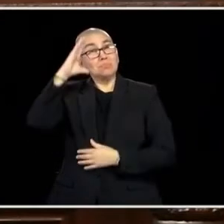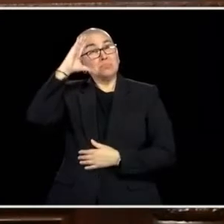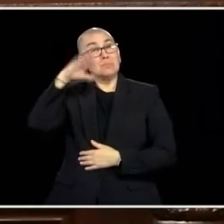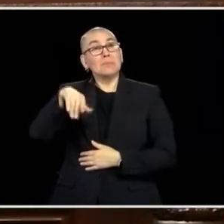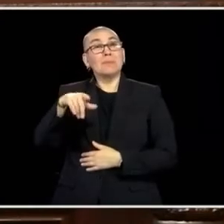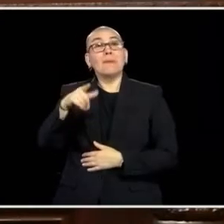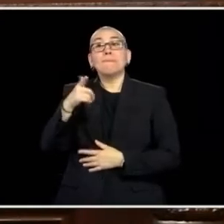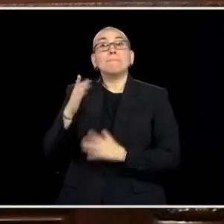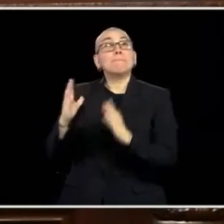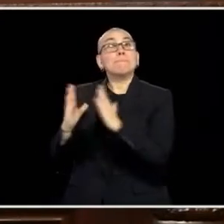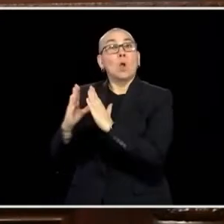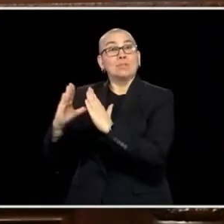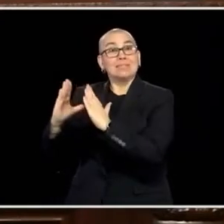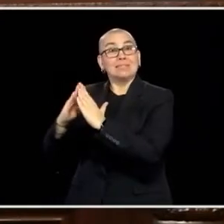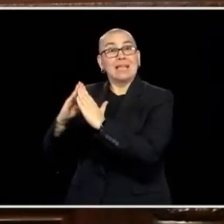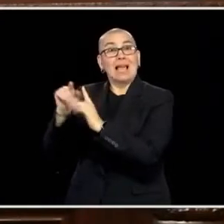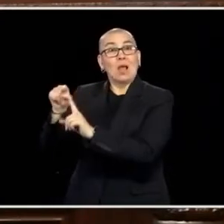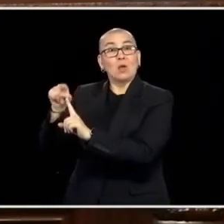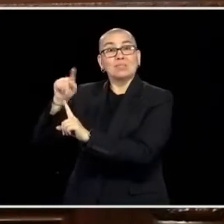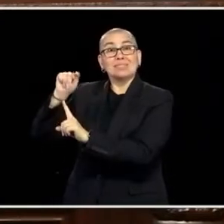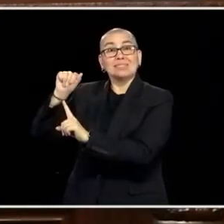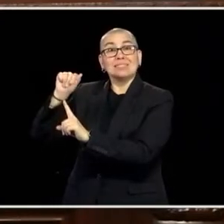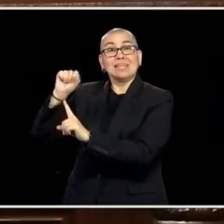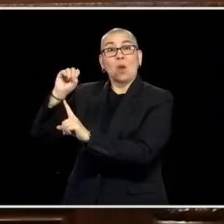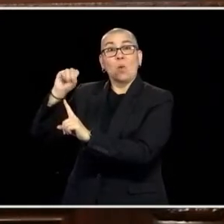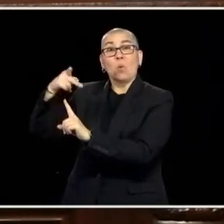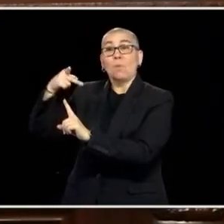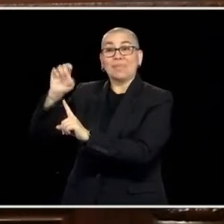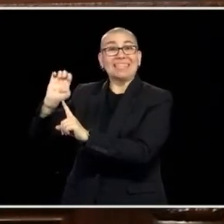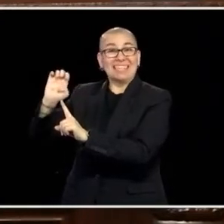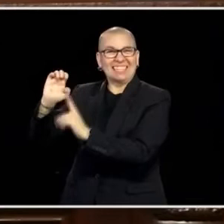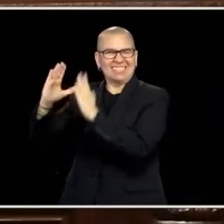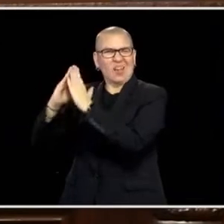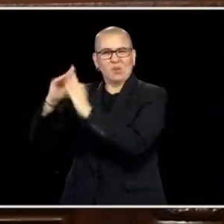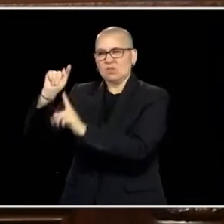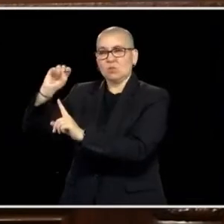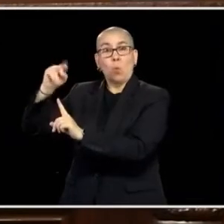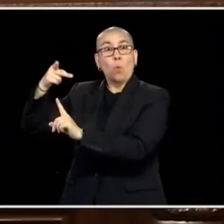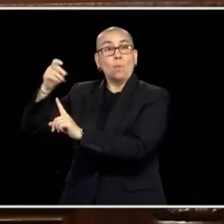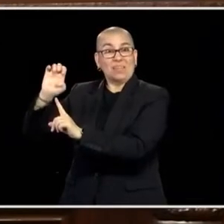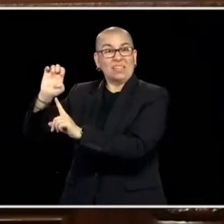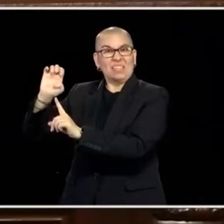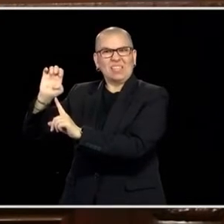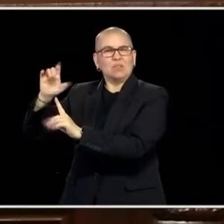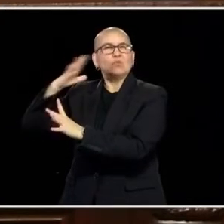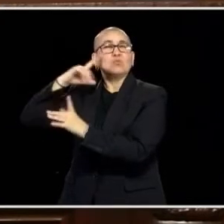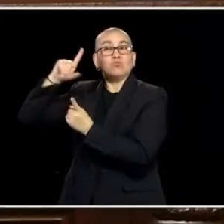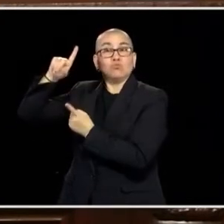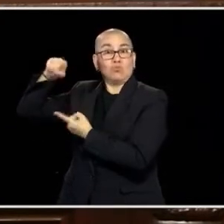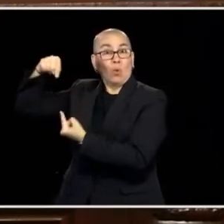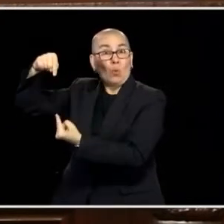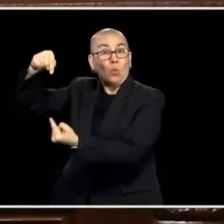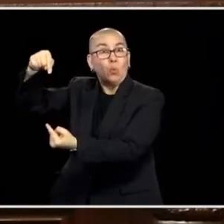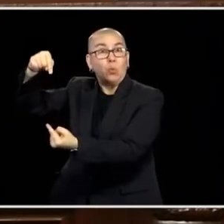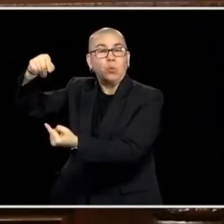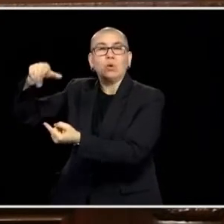THE SMALL TOWN OF TAOPE WAS STRUCK BY A TORNADO. THE HEADLINE NEWSPAPER THE